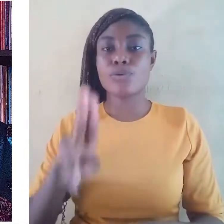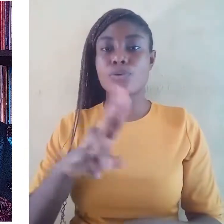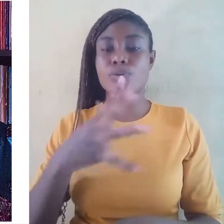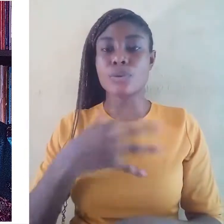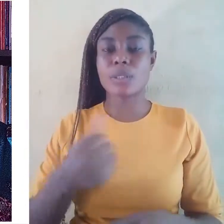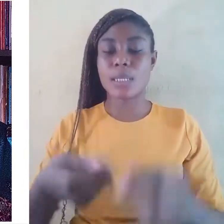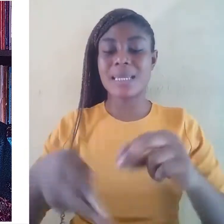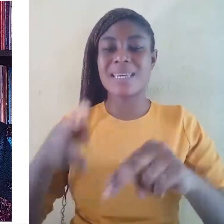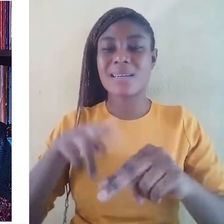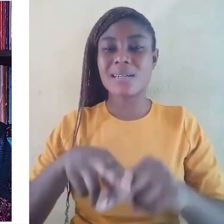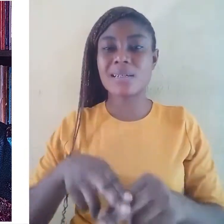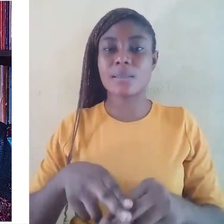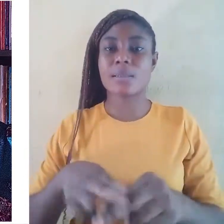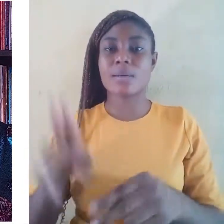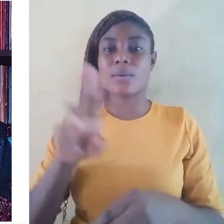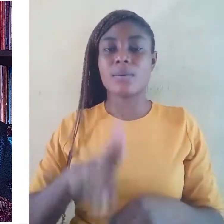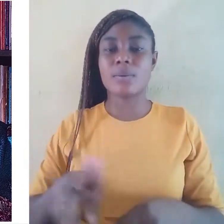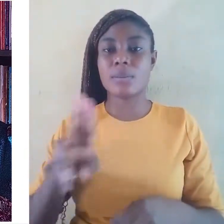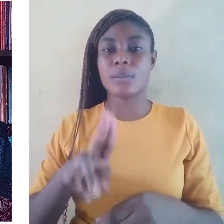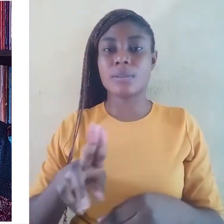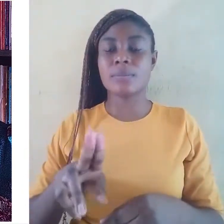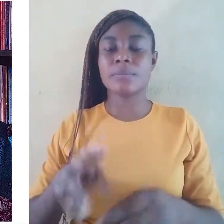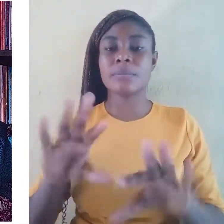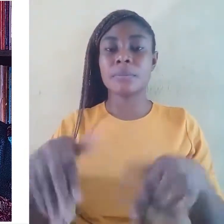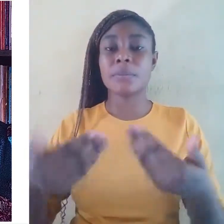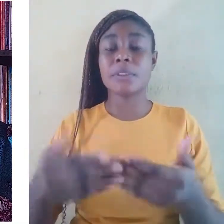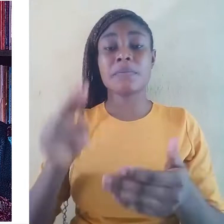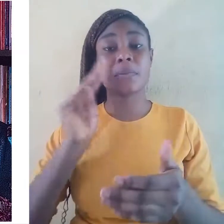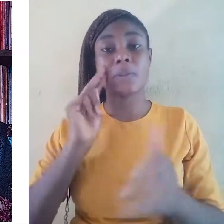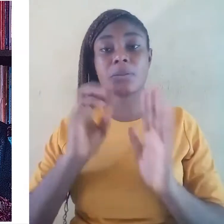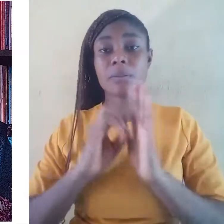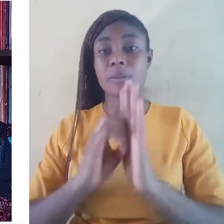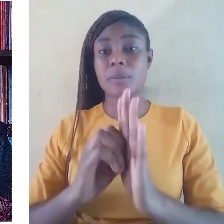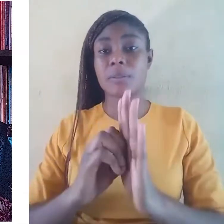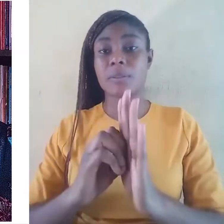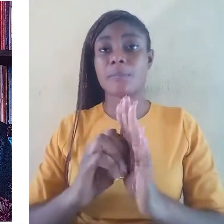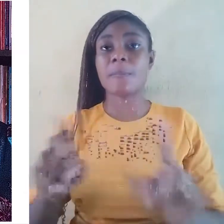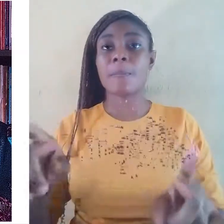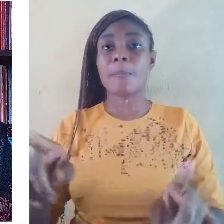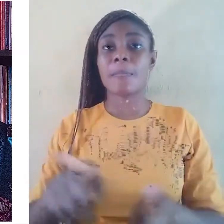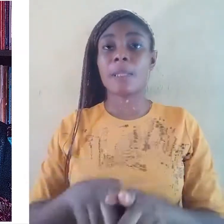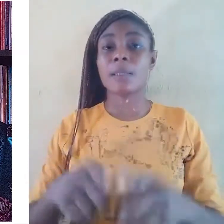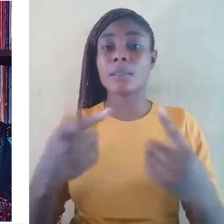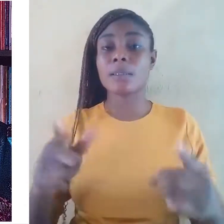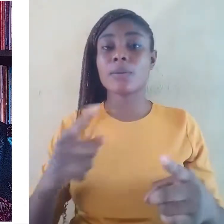Given the Nigerian case, with the languages at different stages of development, there